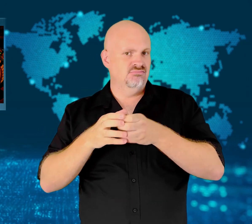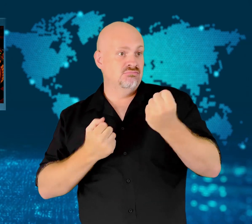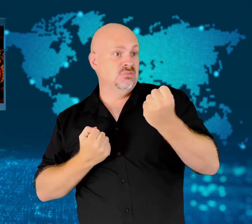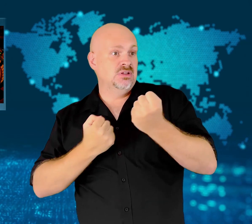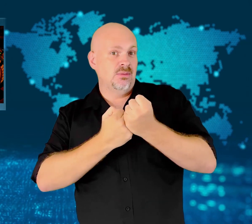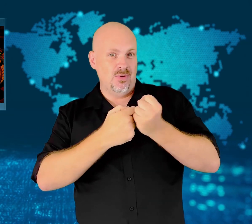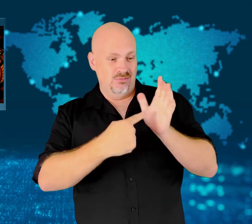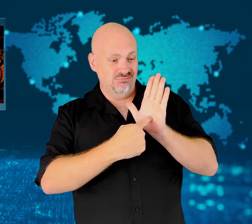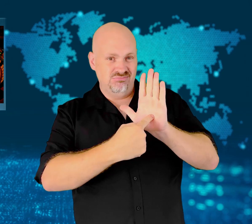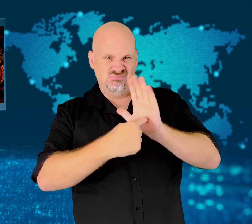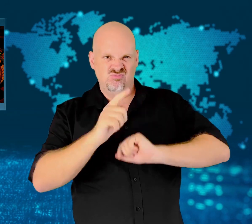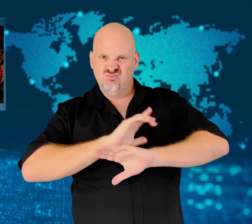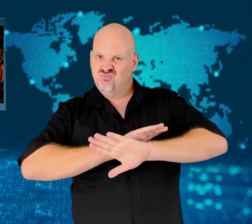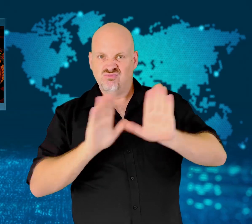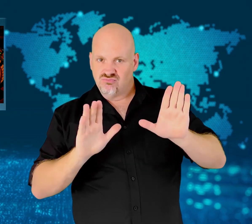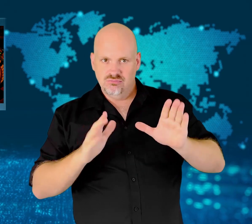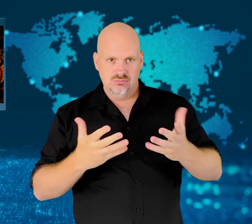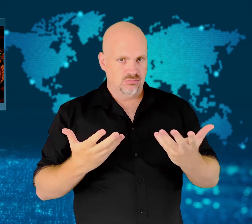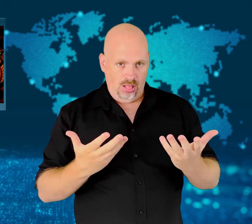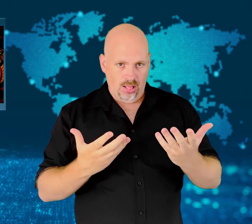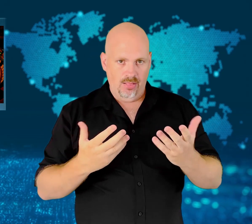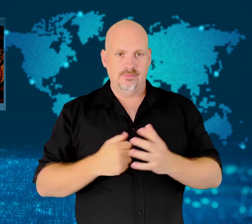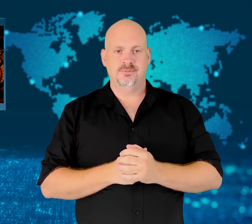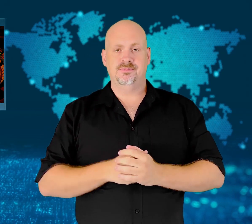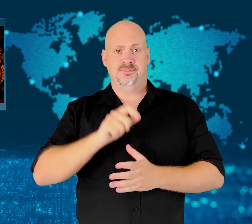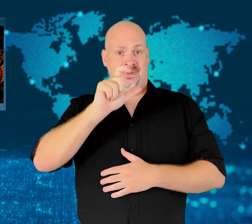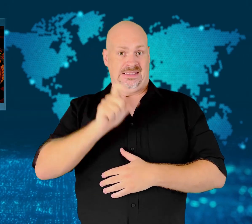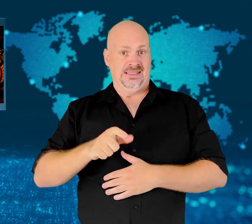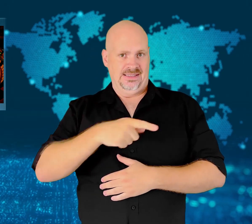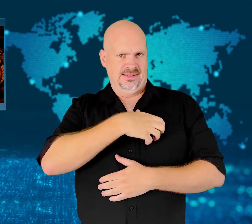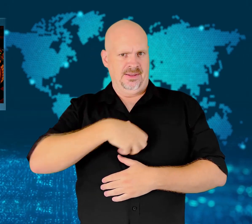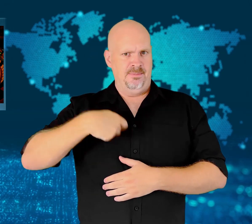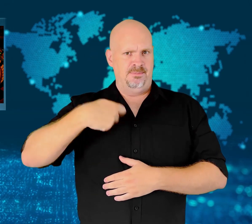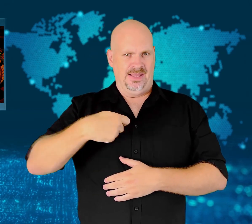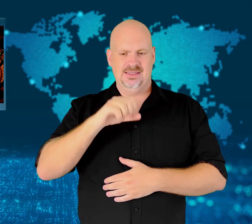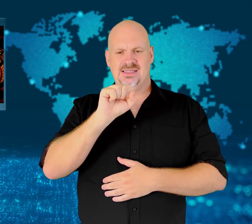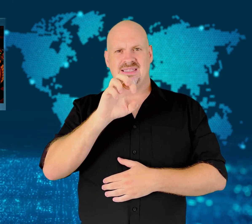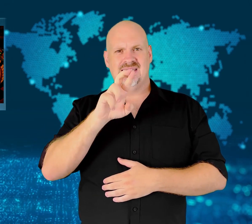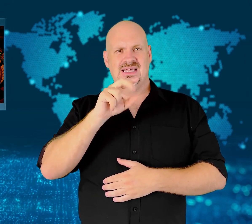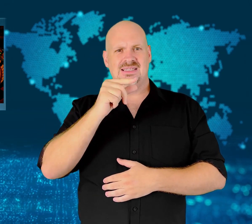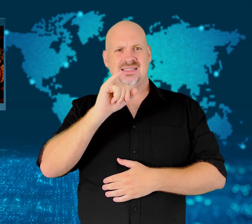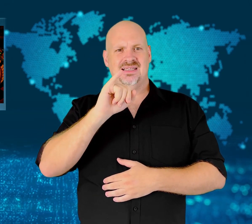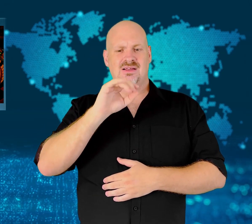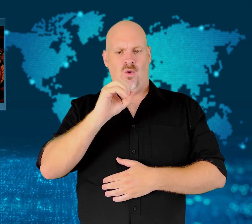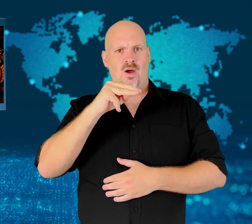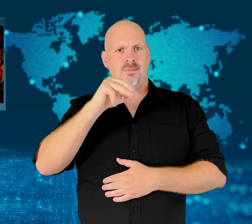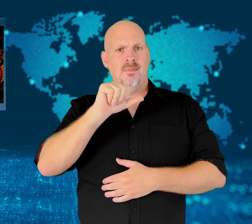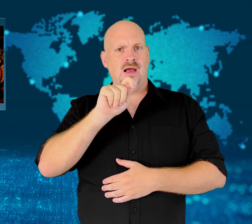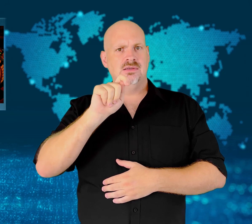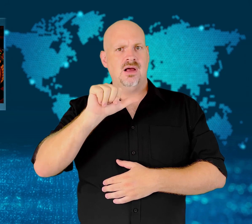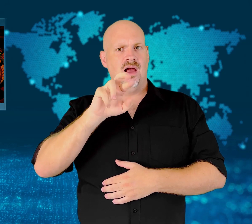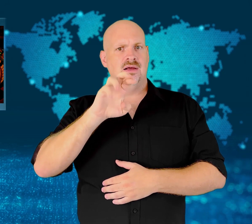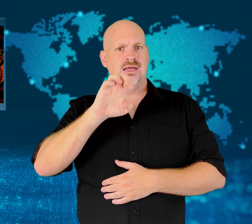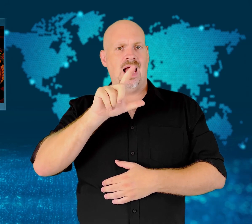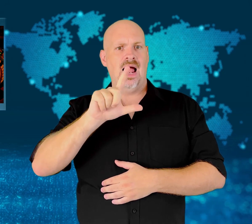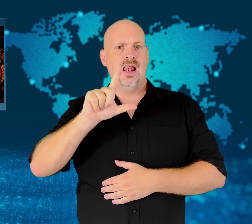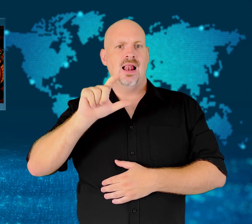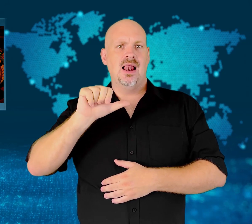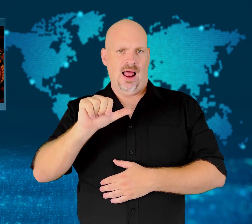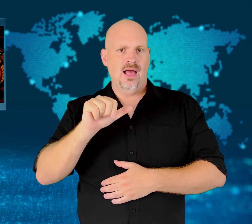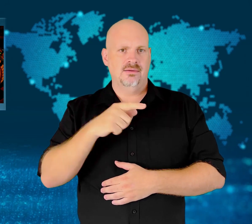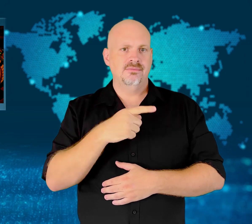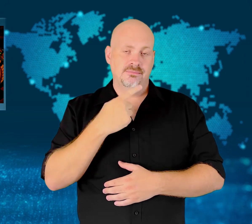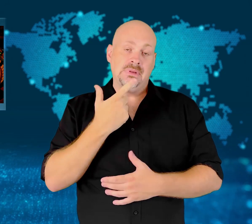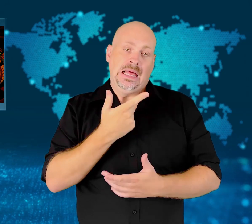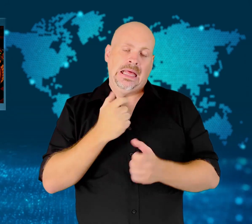Italy's President, Sergio Mattarella, could still opt